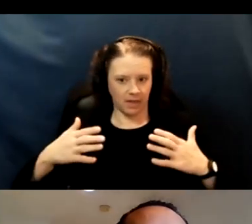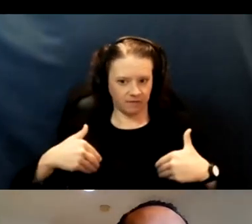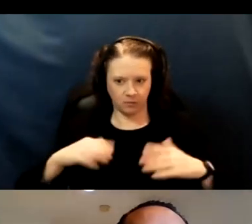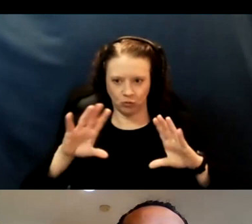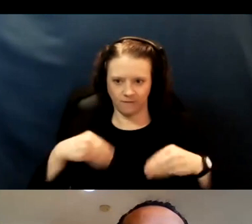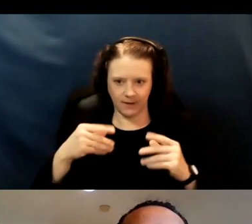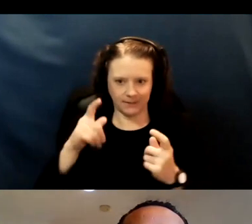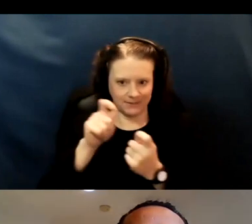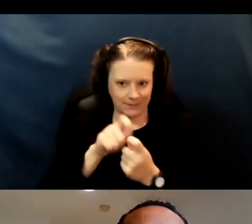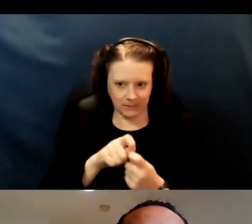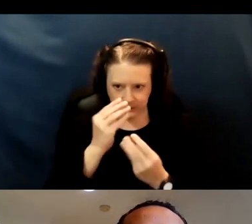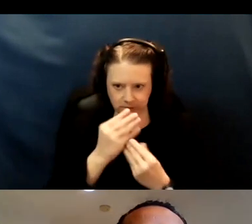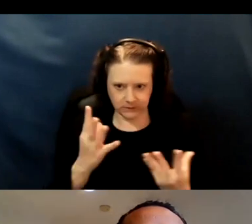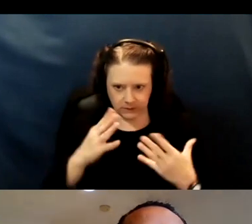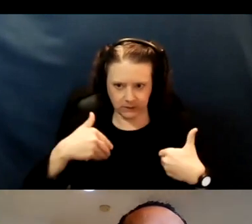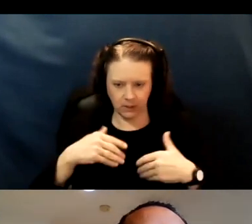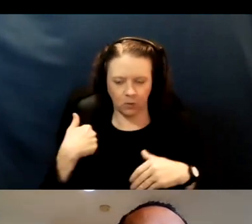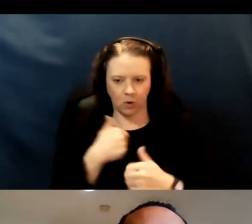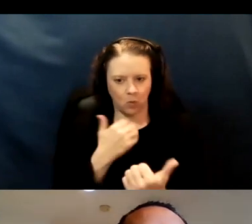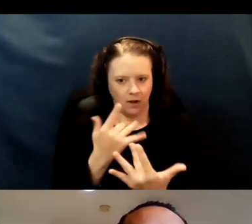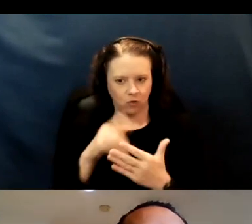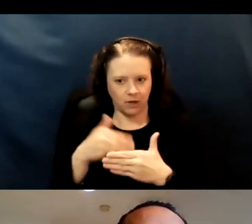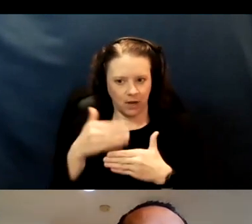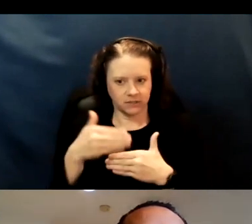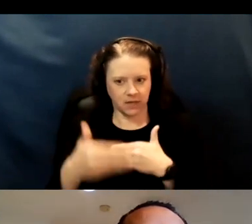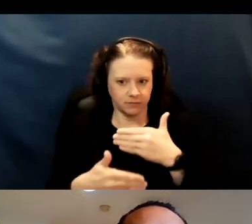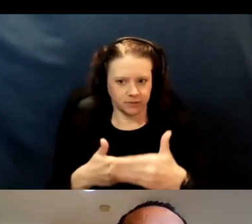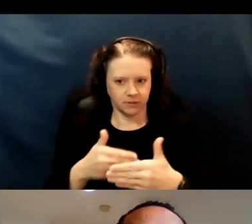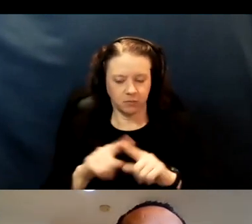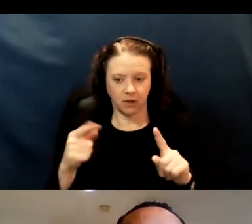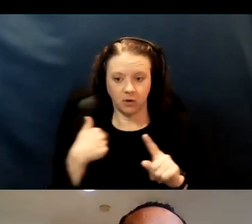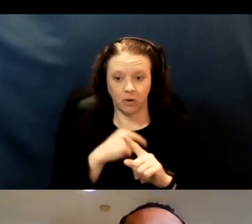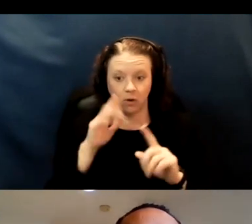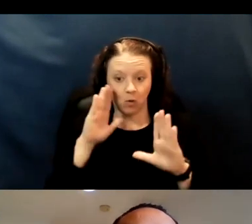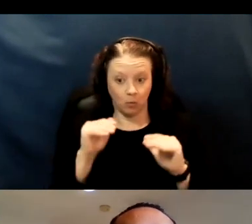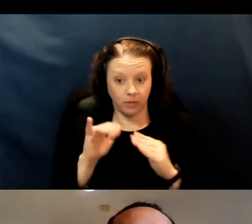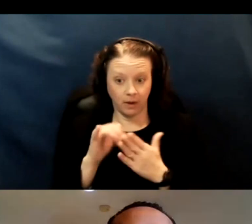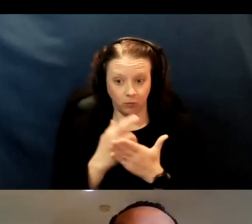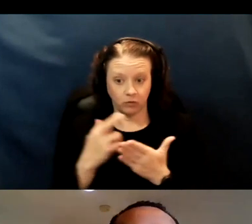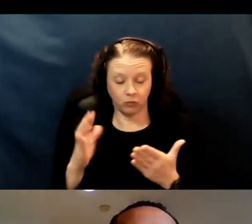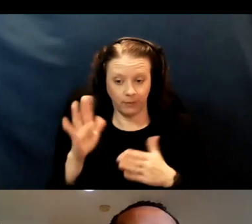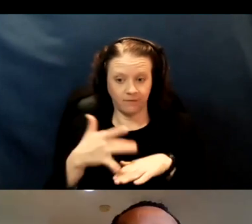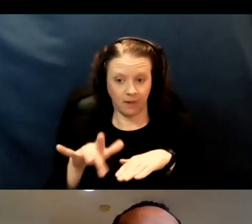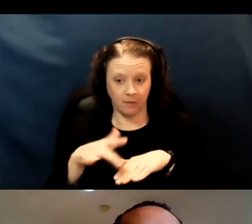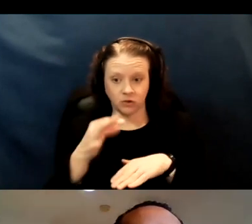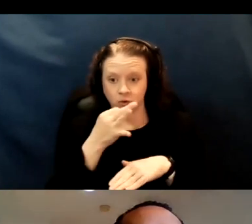and so we're waiting for next steps. But we hope that that resource will be available soon.